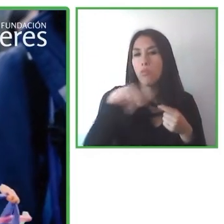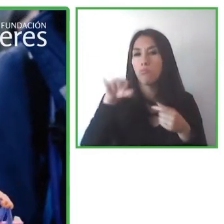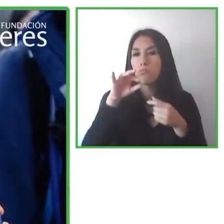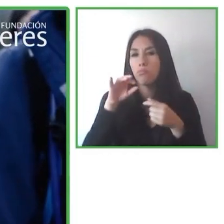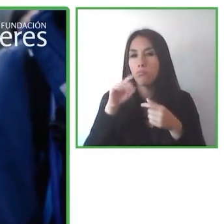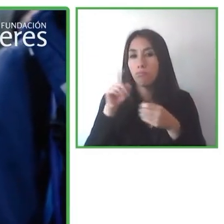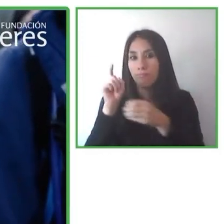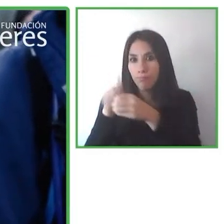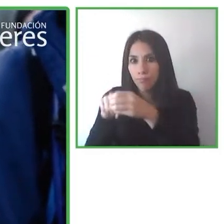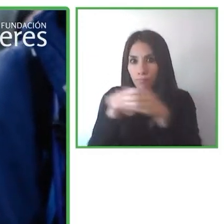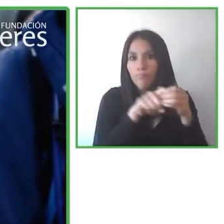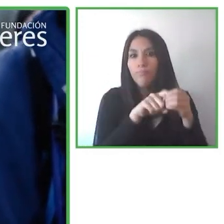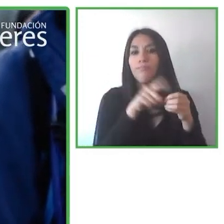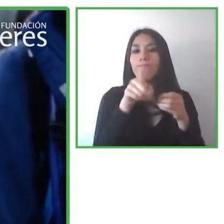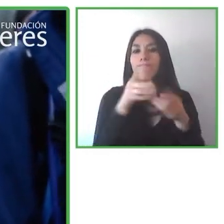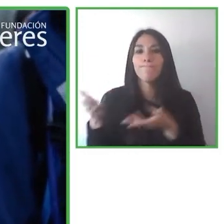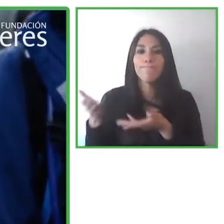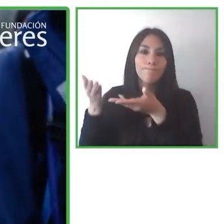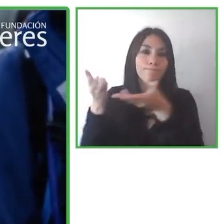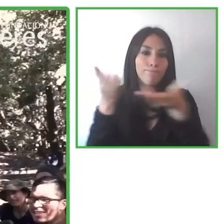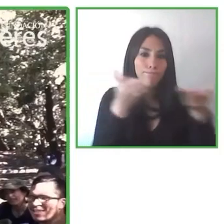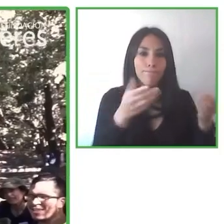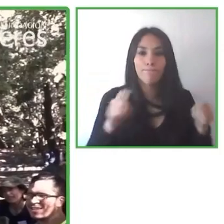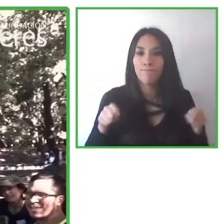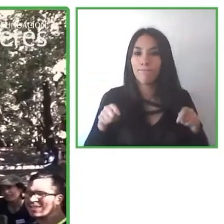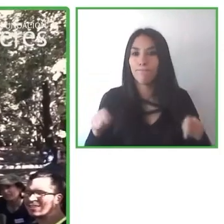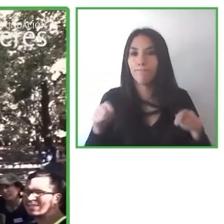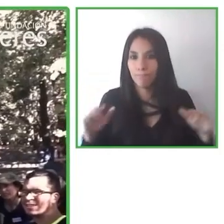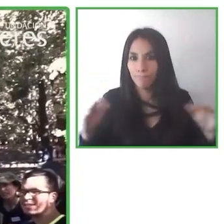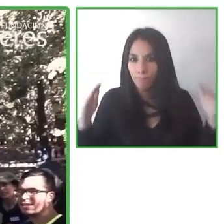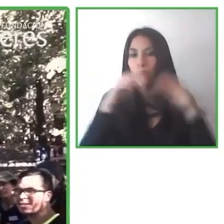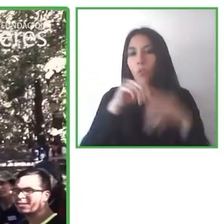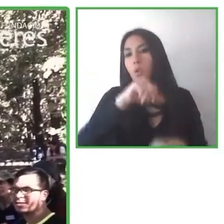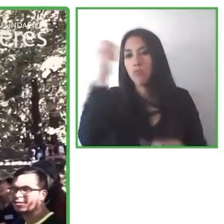and other inclusive activities.